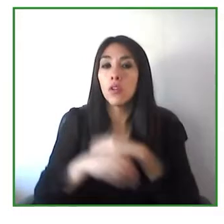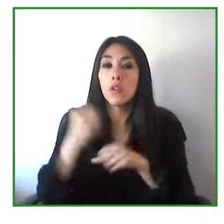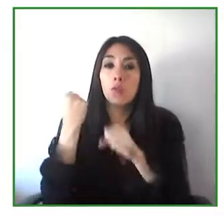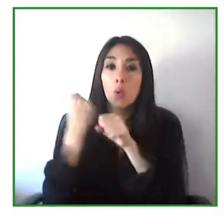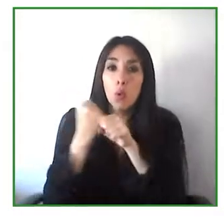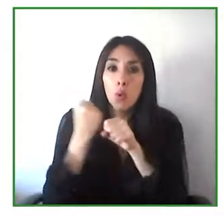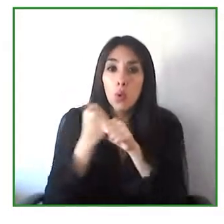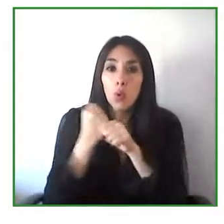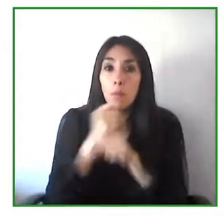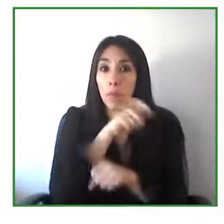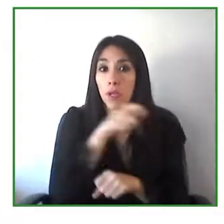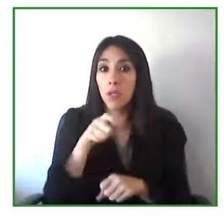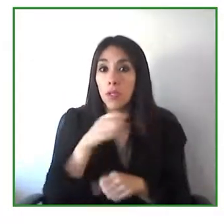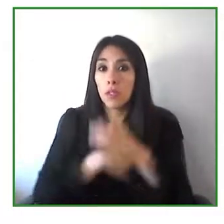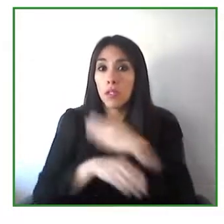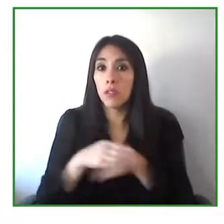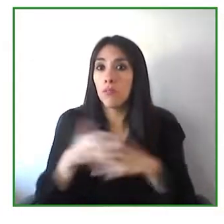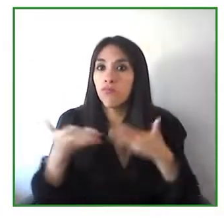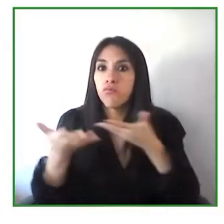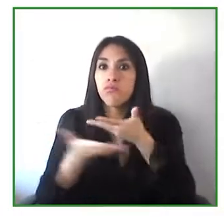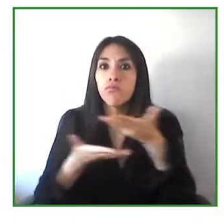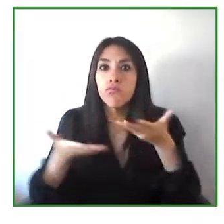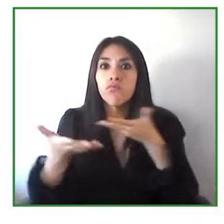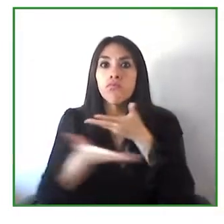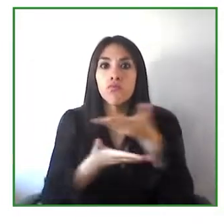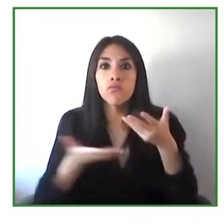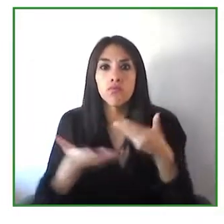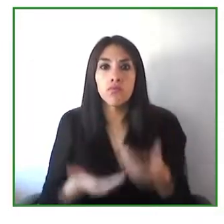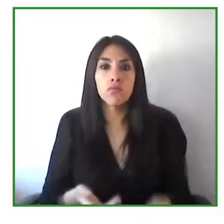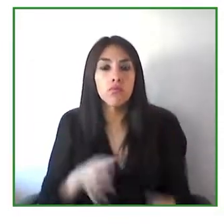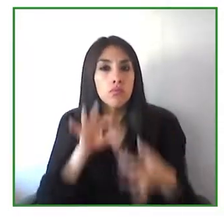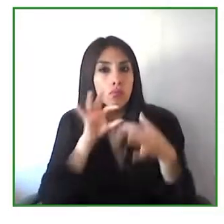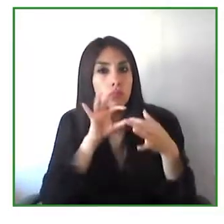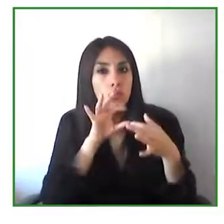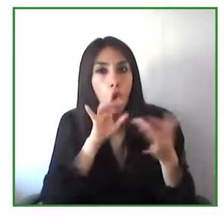move forward with those type of initiative to involve persons with disabilities.